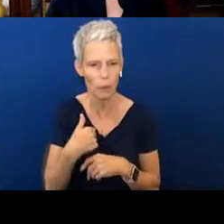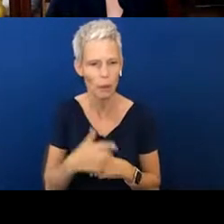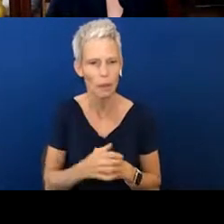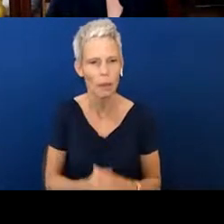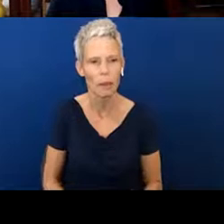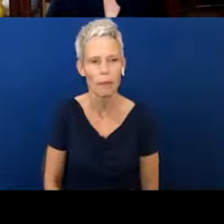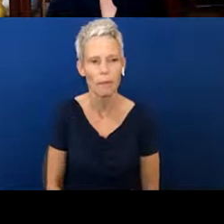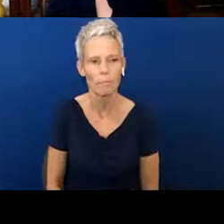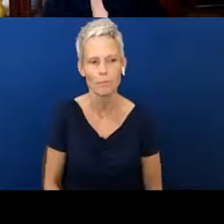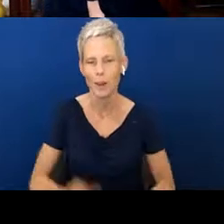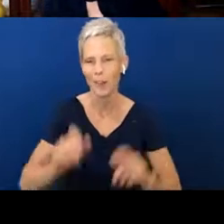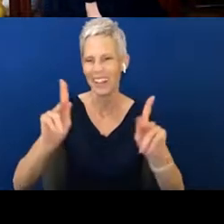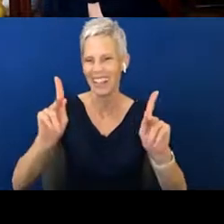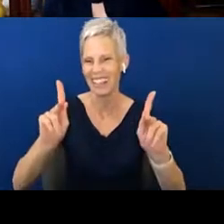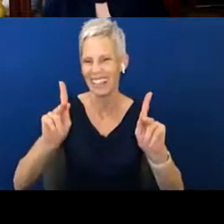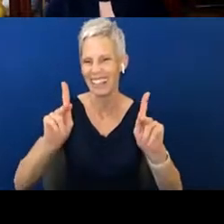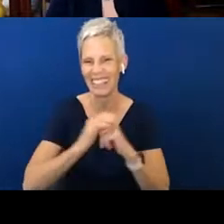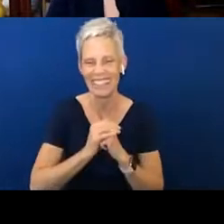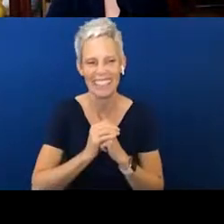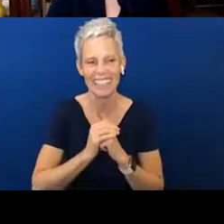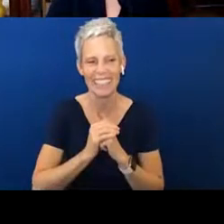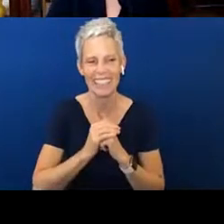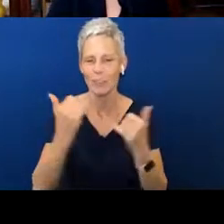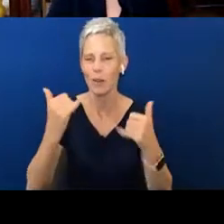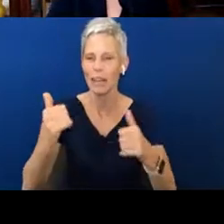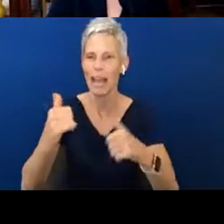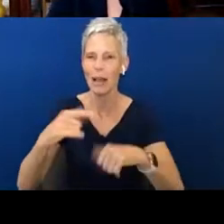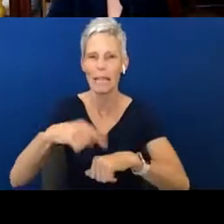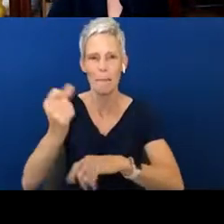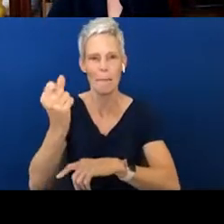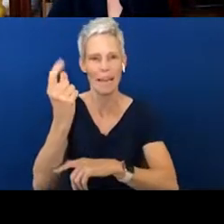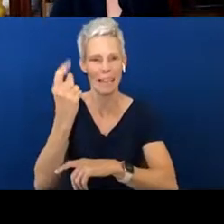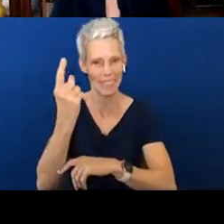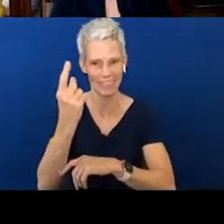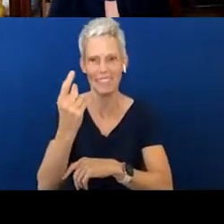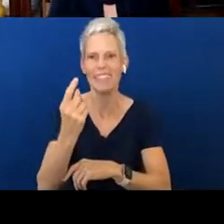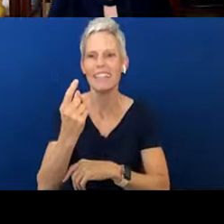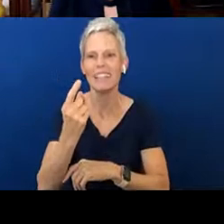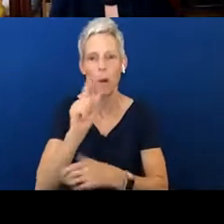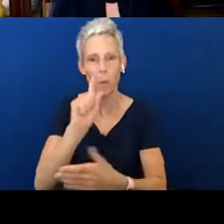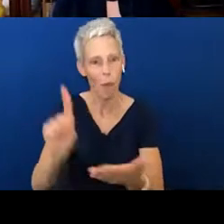All right. Well, we are at the top of the hour and it's been a full hour and I bet you could